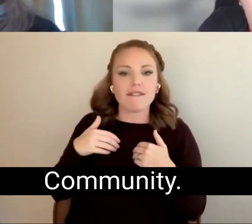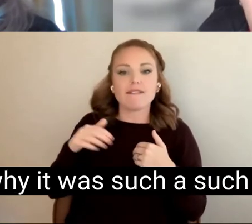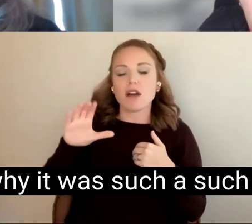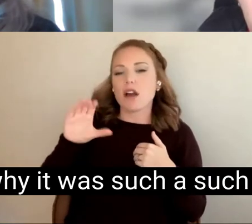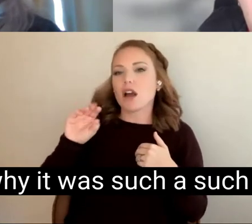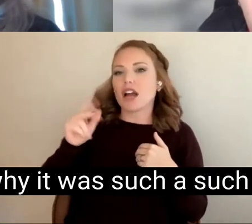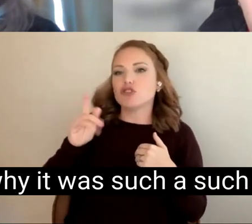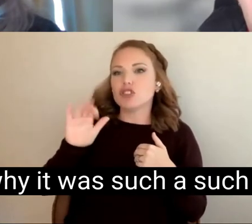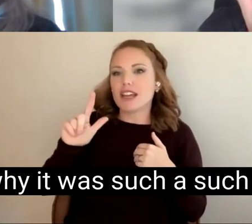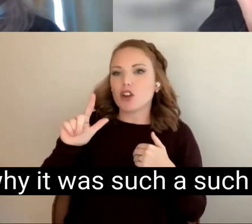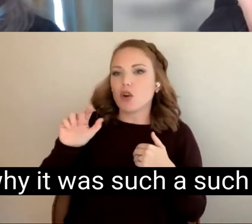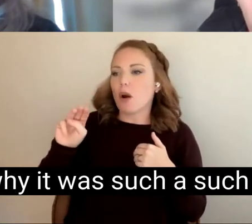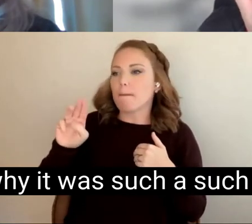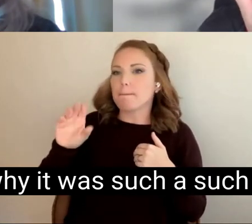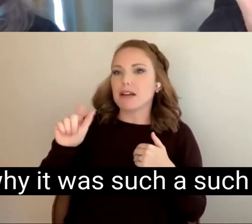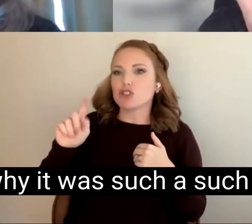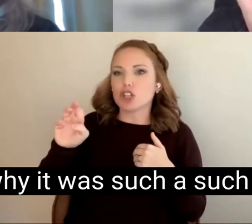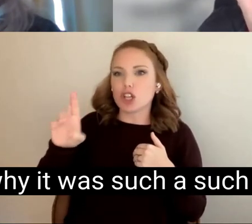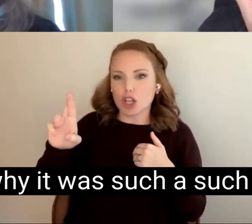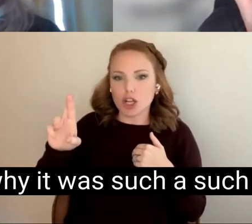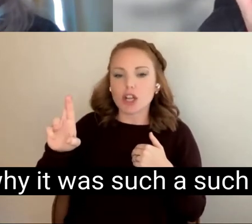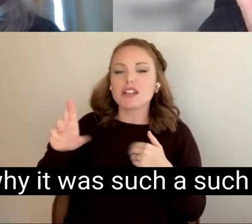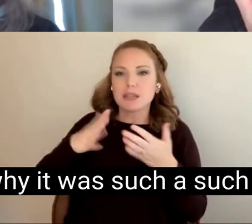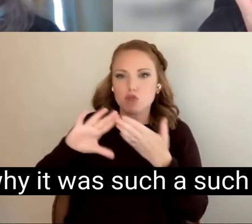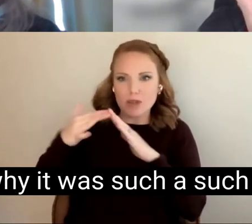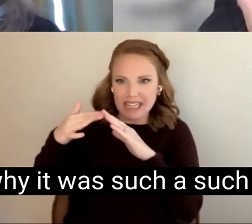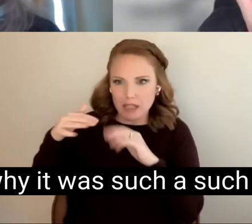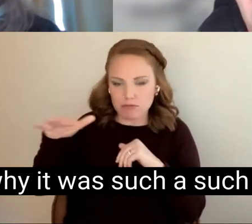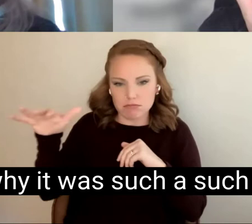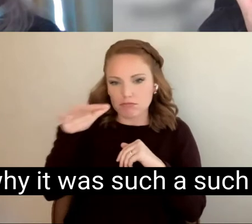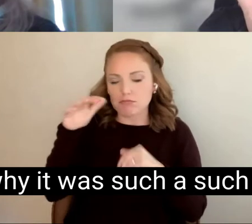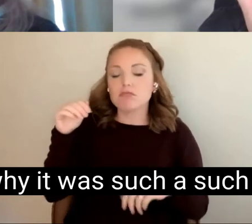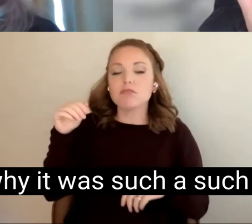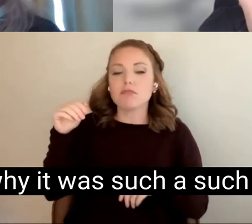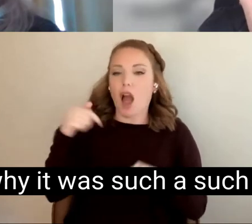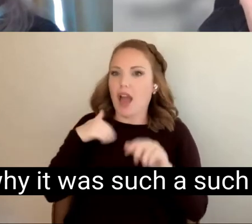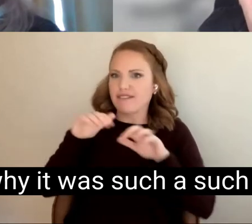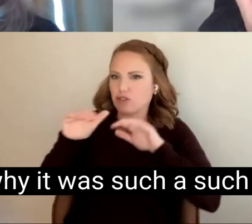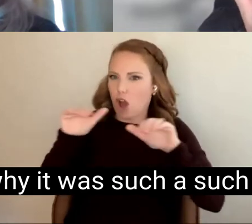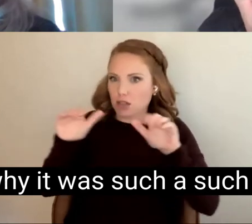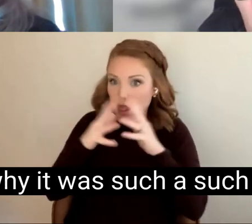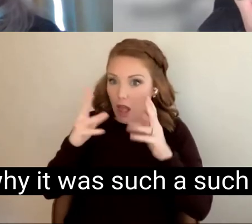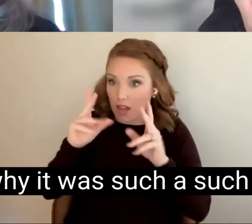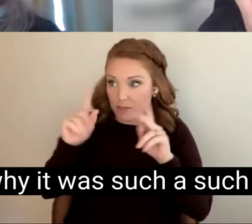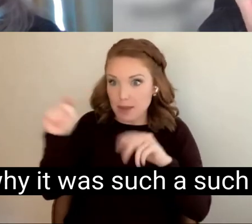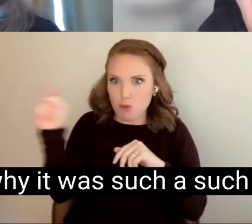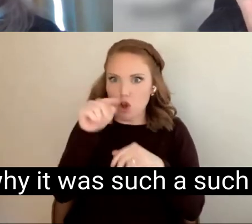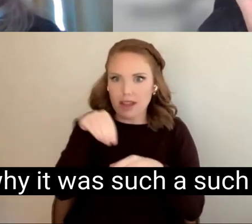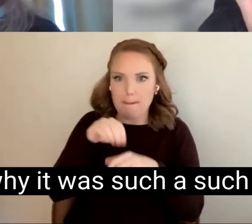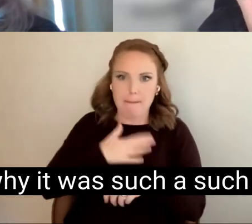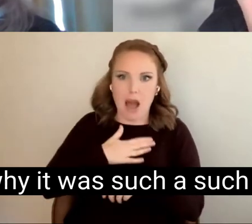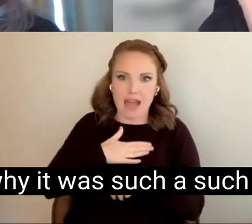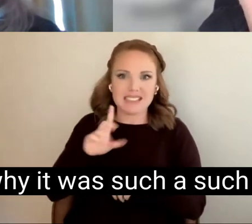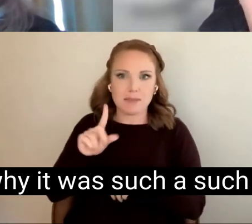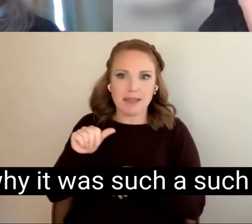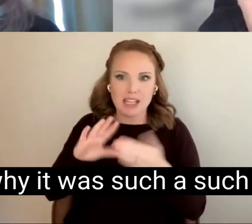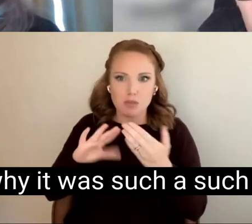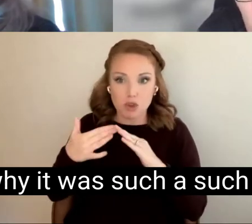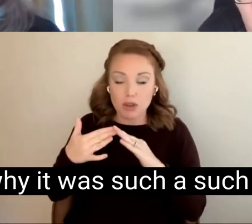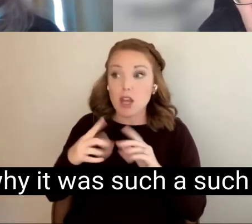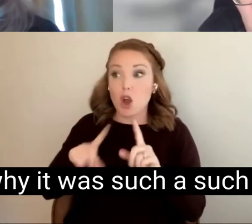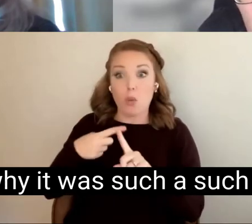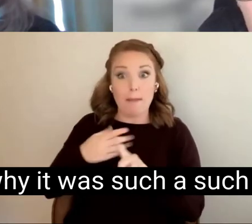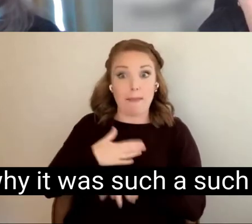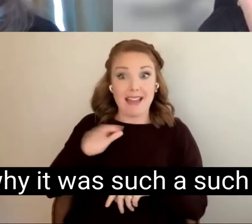You know why it was such a such a boon in